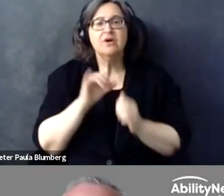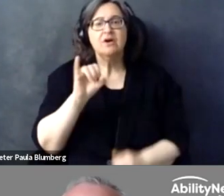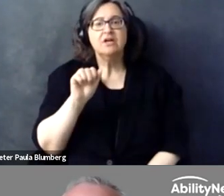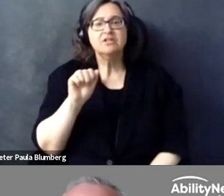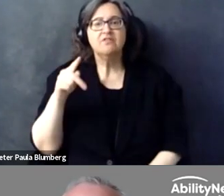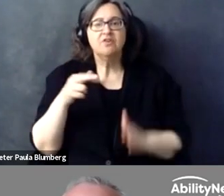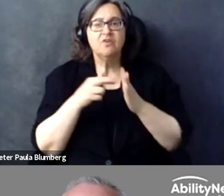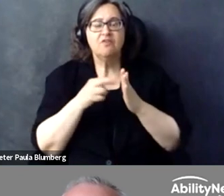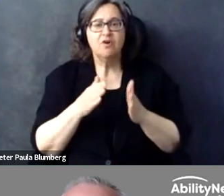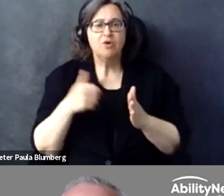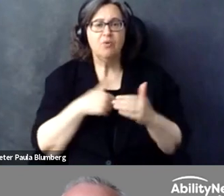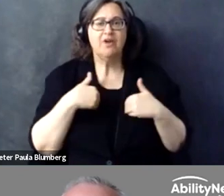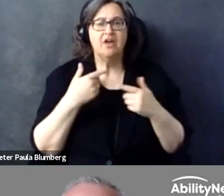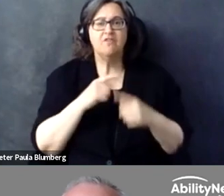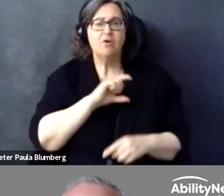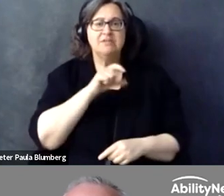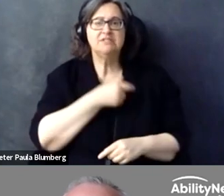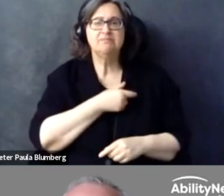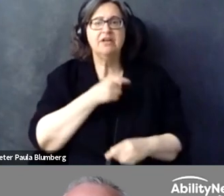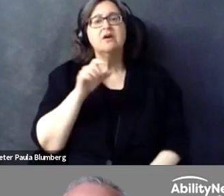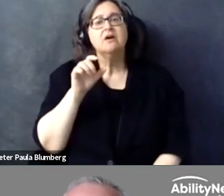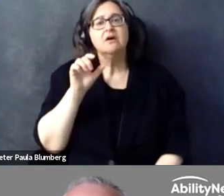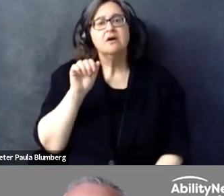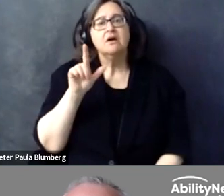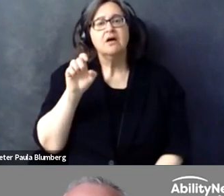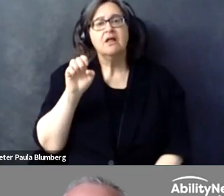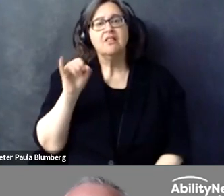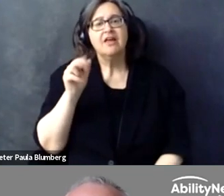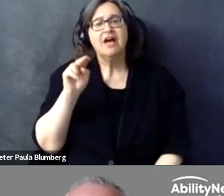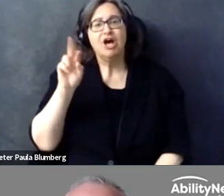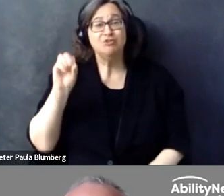would be the best way to move forward? And I wanted to start